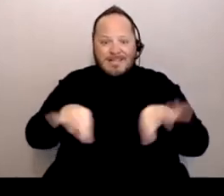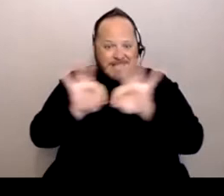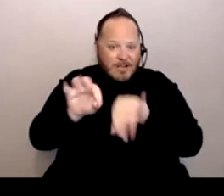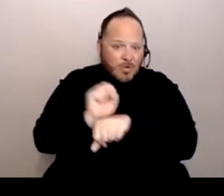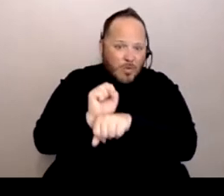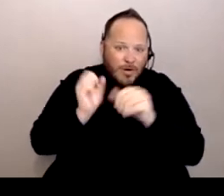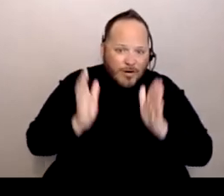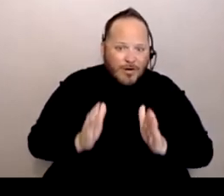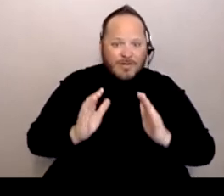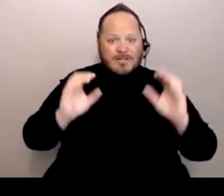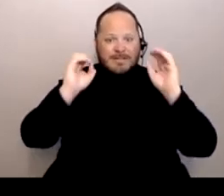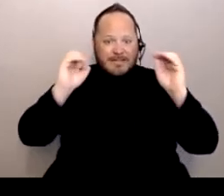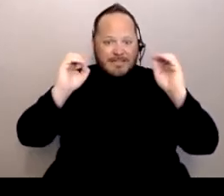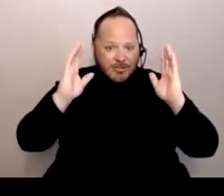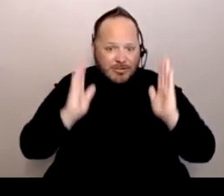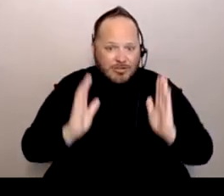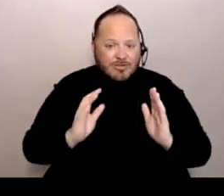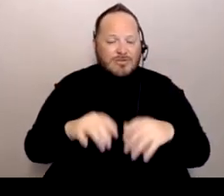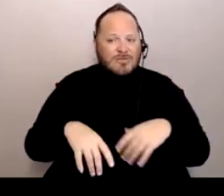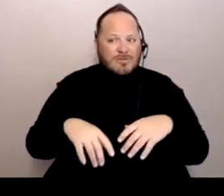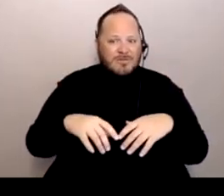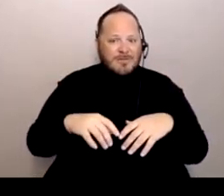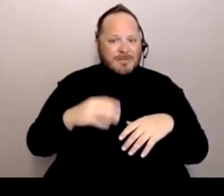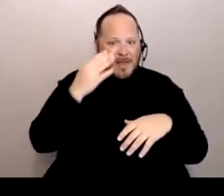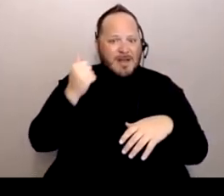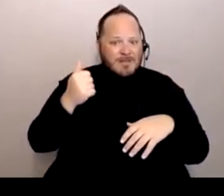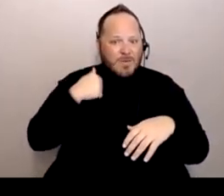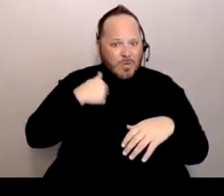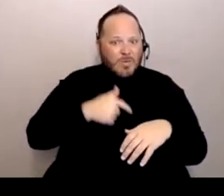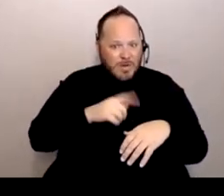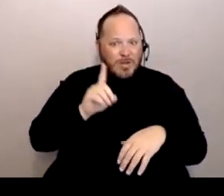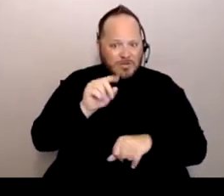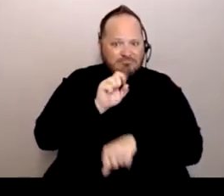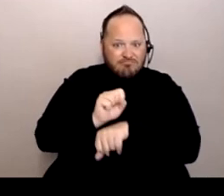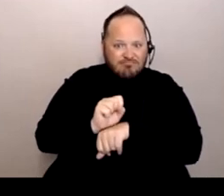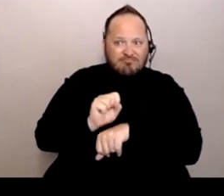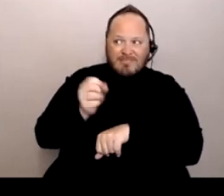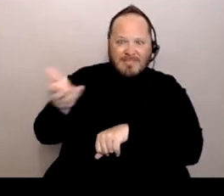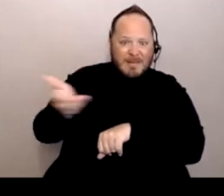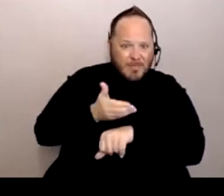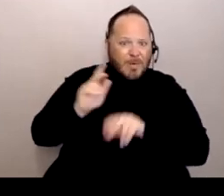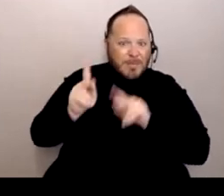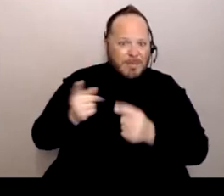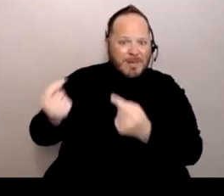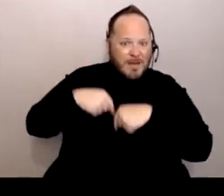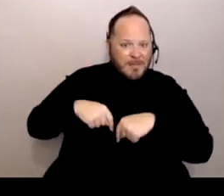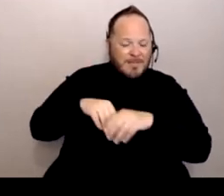Again, because we do employ people to come into our homes or we get other services in other places,